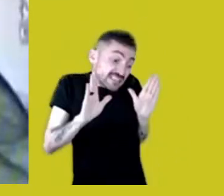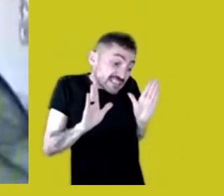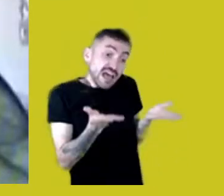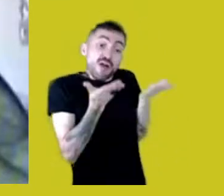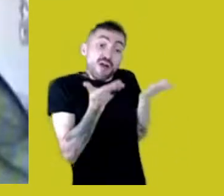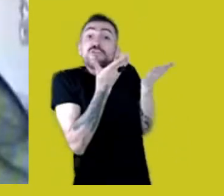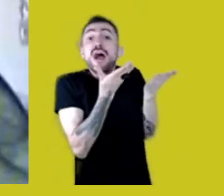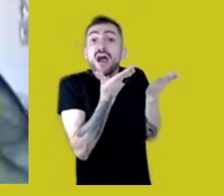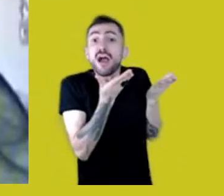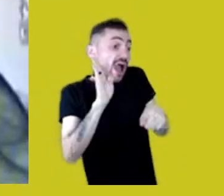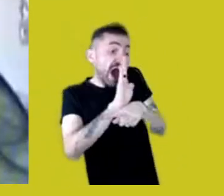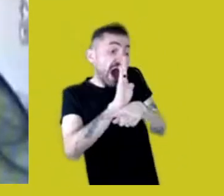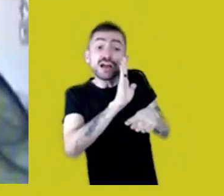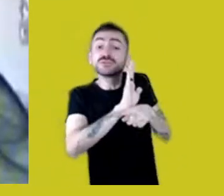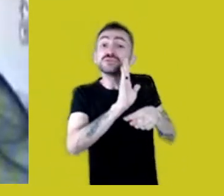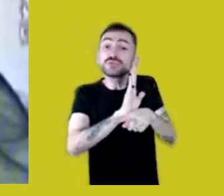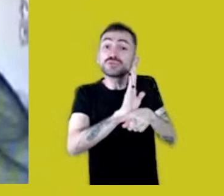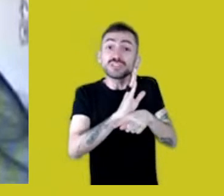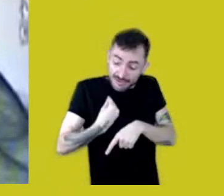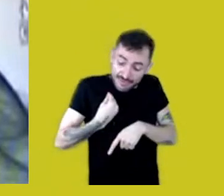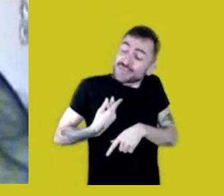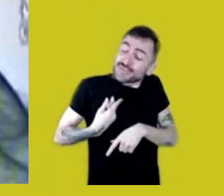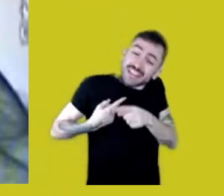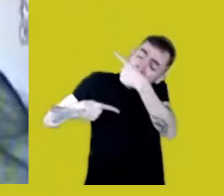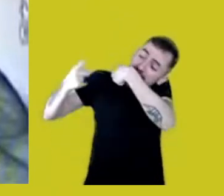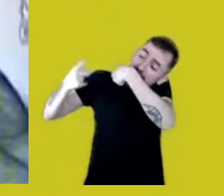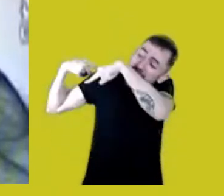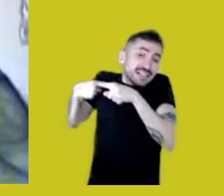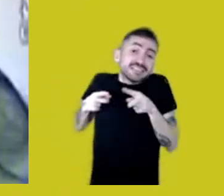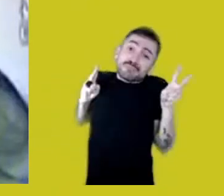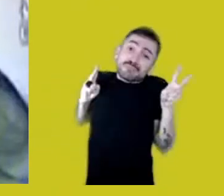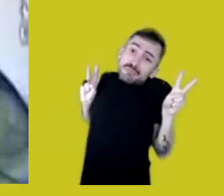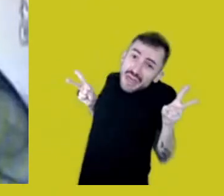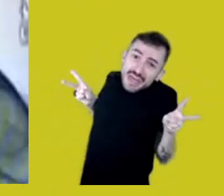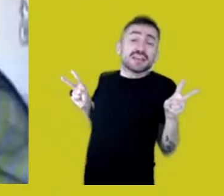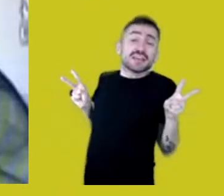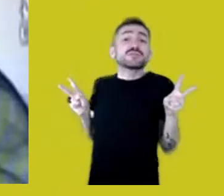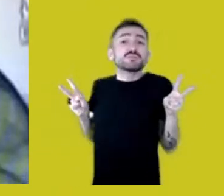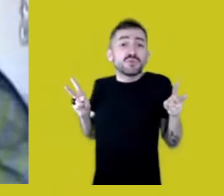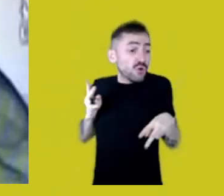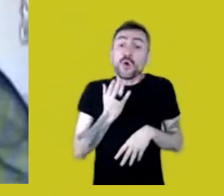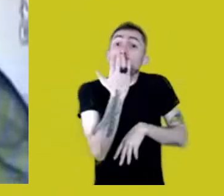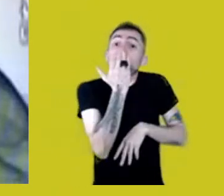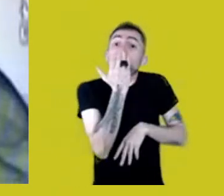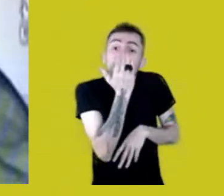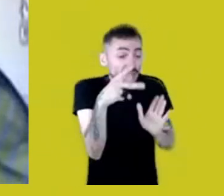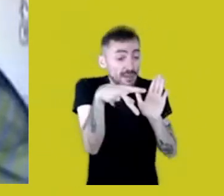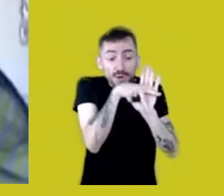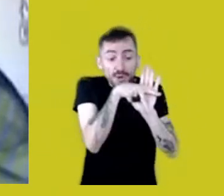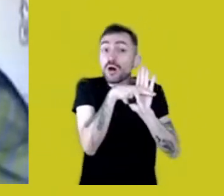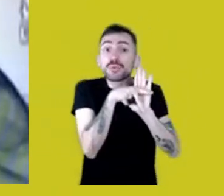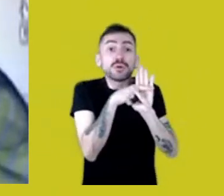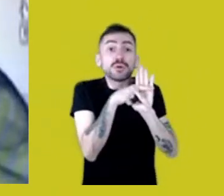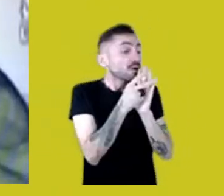our ways of life, our foods, which are disappearing,